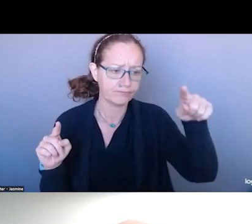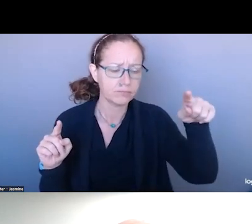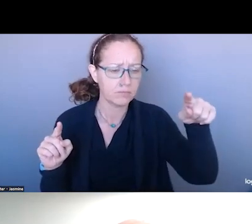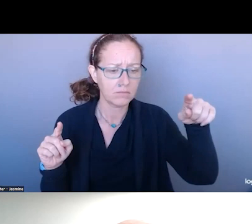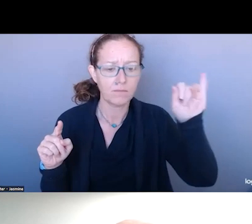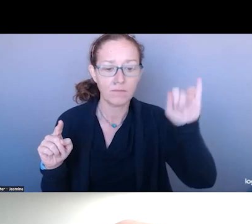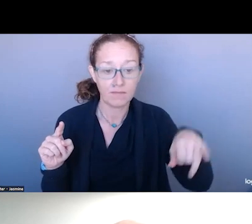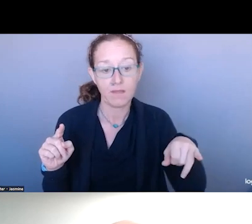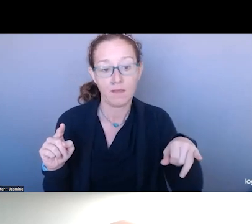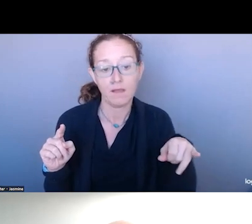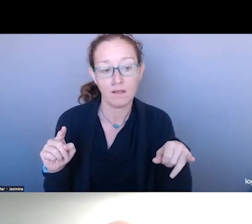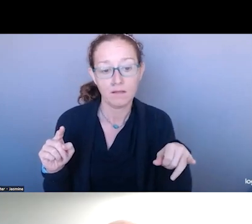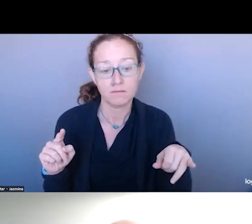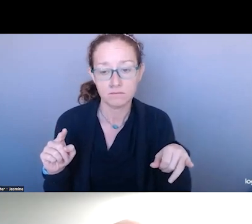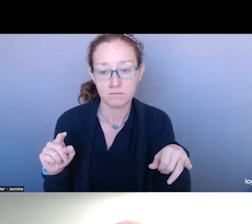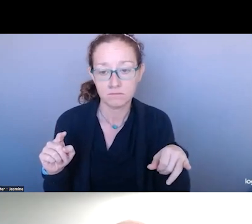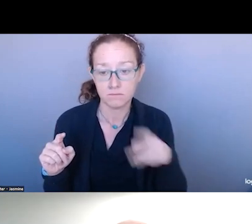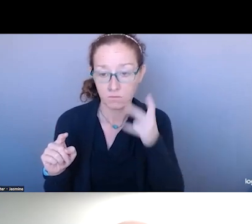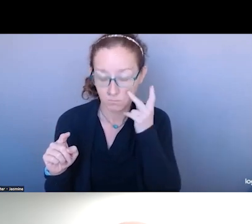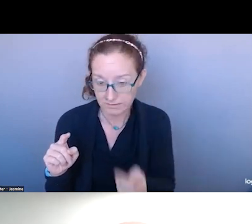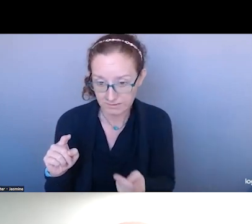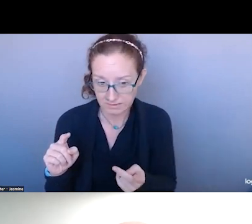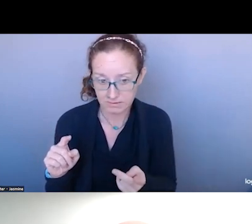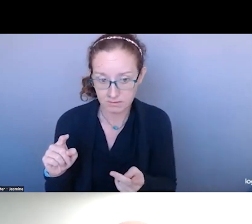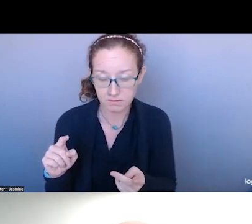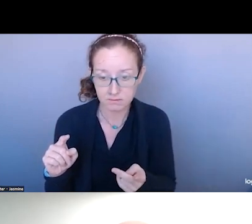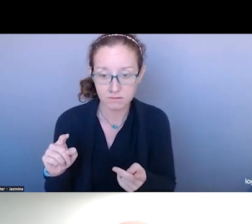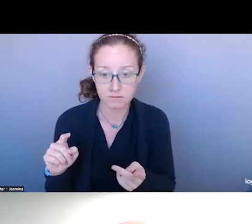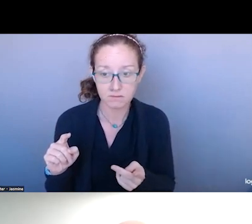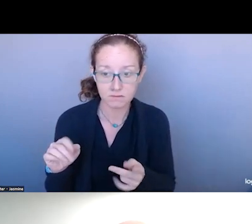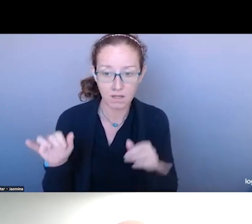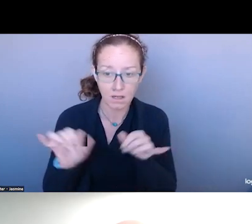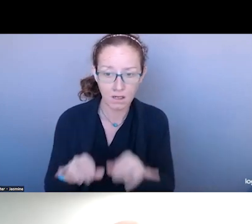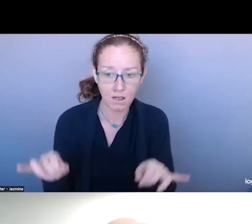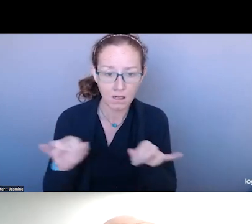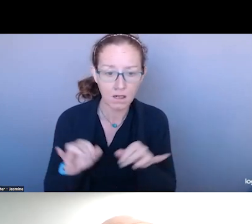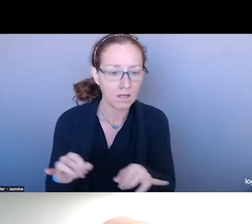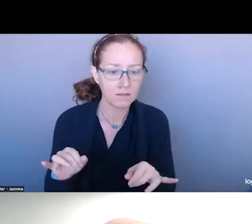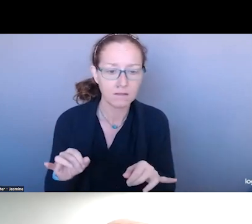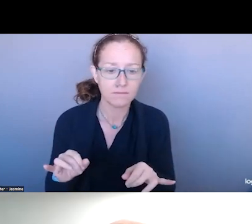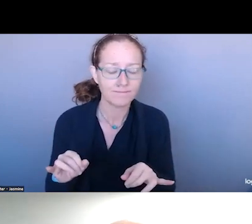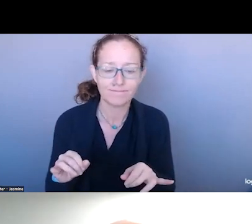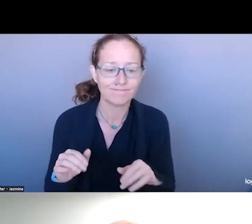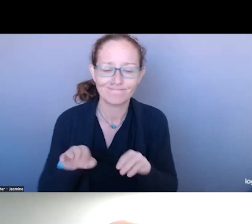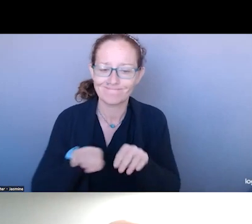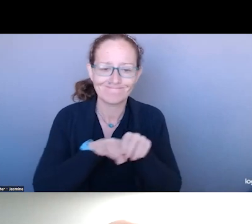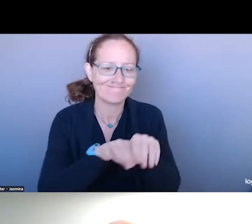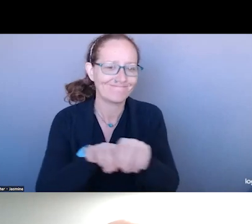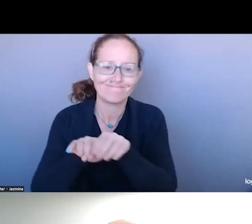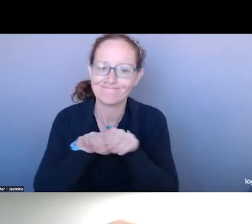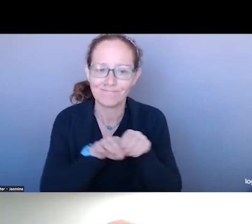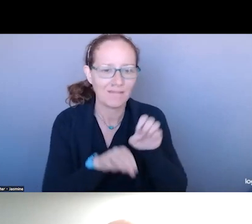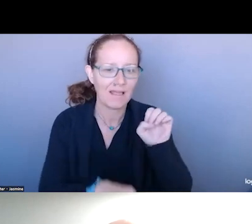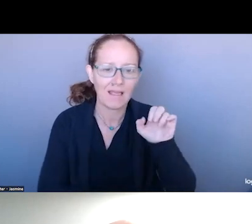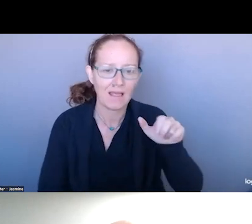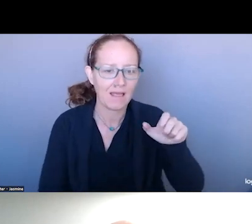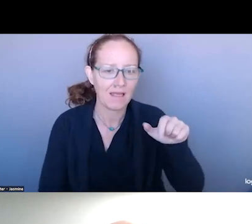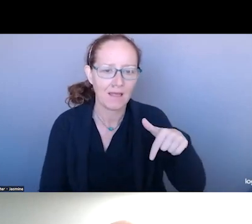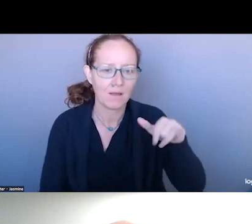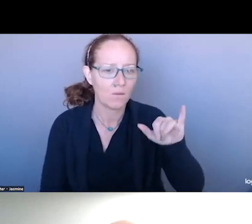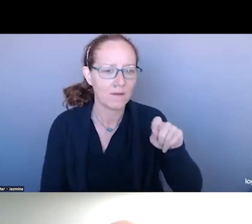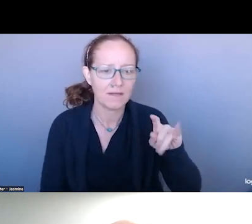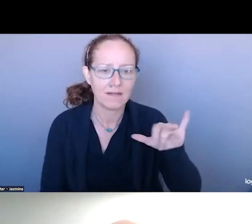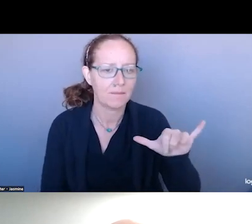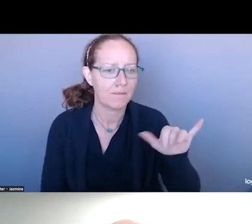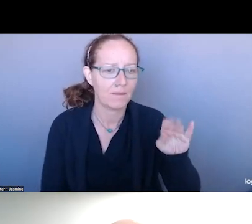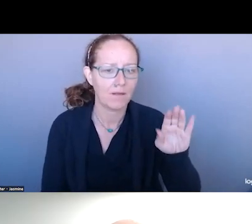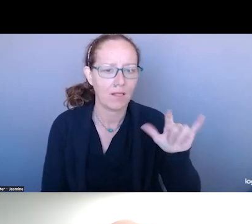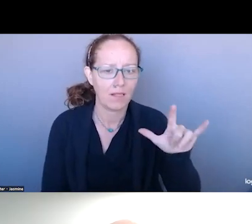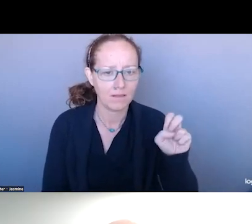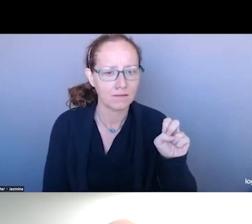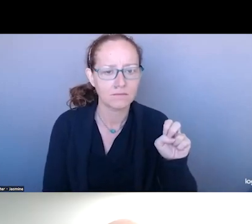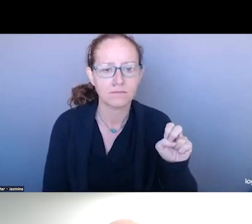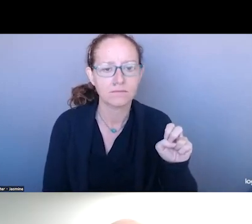THAT WE ARE SEEING ARE NOT EQUITABLE. IN PARTICULAR, WE ARE SEEING RISING SUICIDE